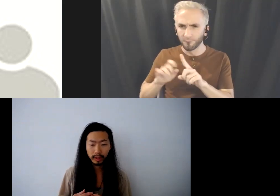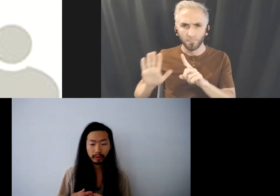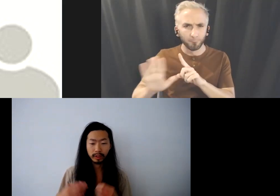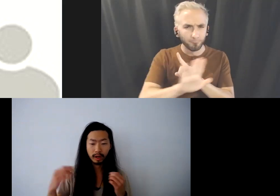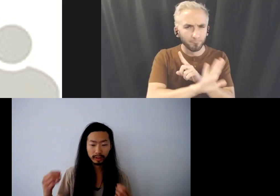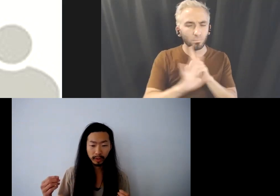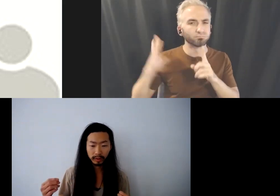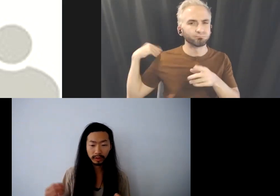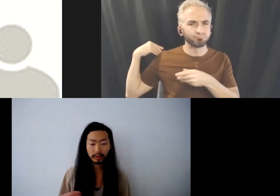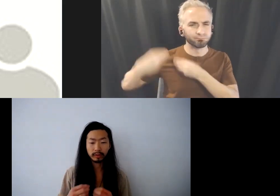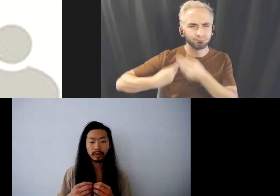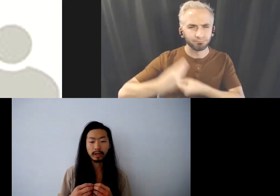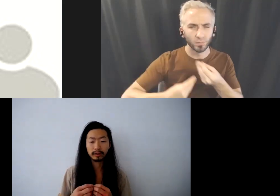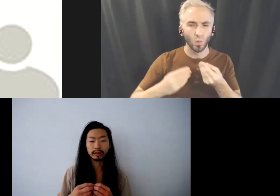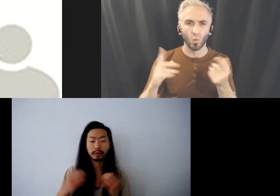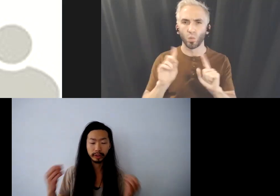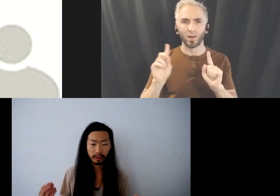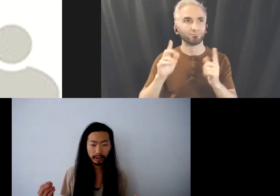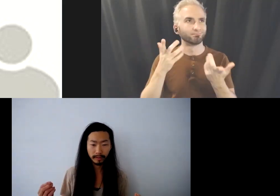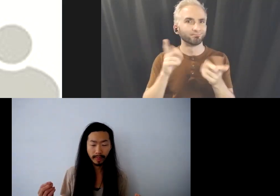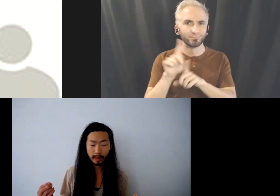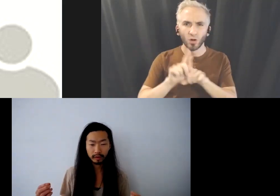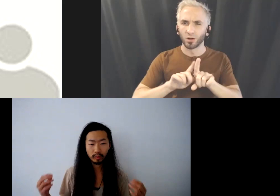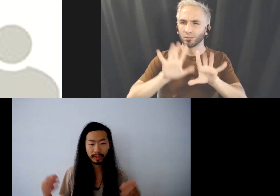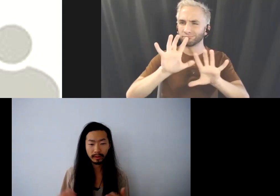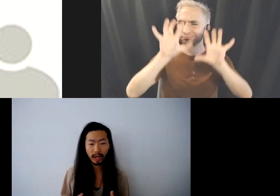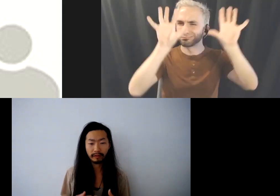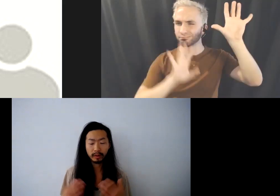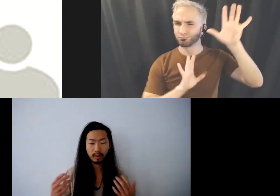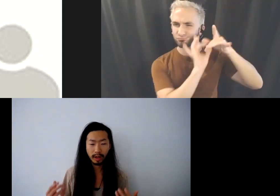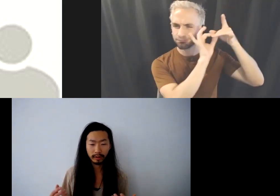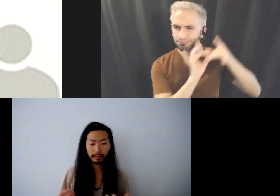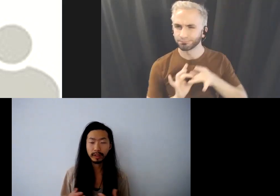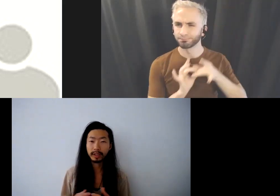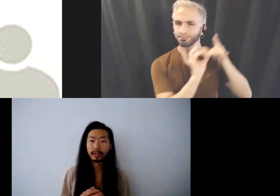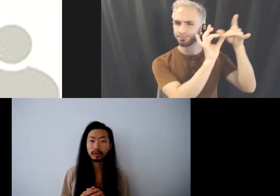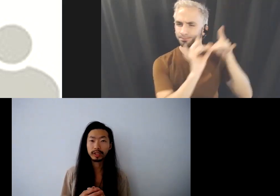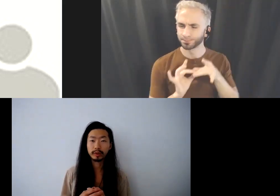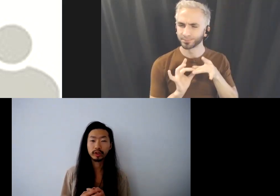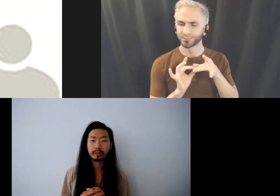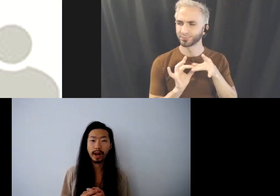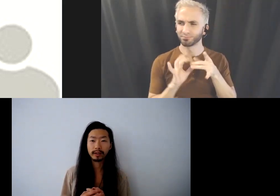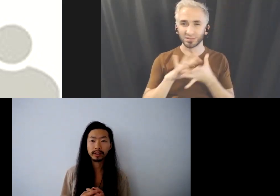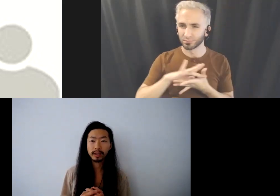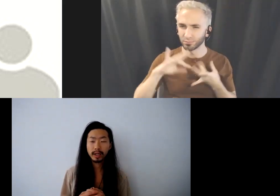to the cosmos, to spirituality. So we've been diving quite deeply into spiritual practice